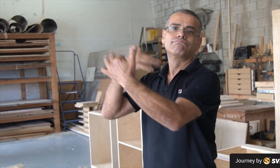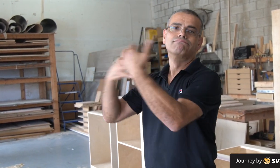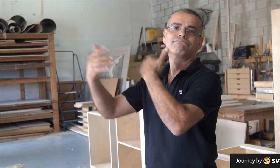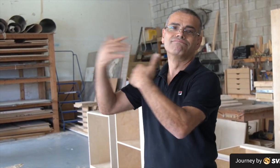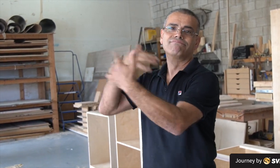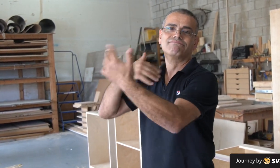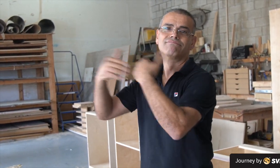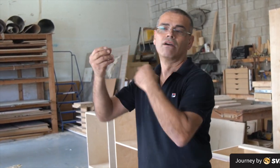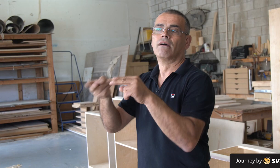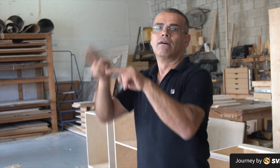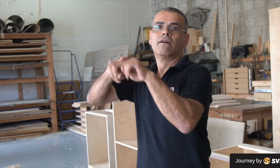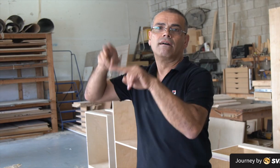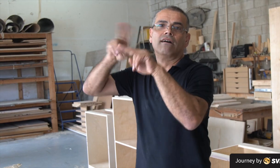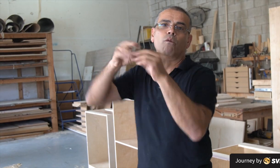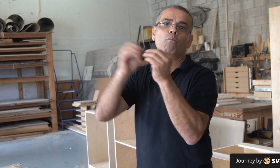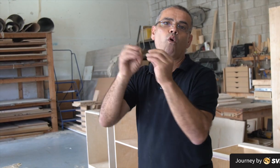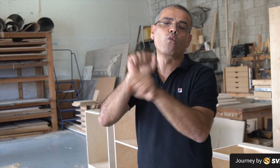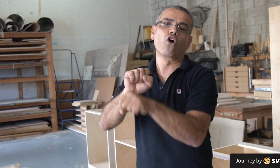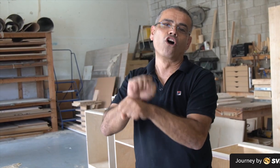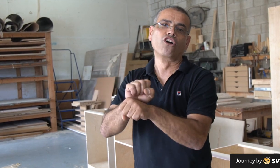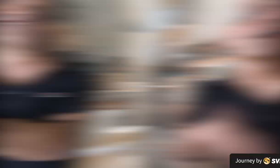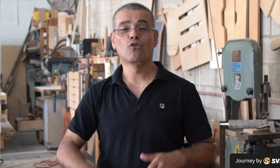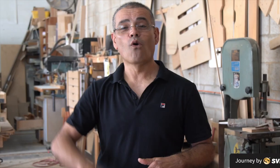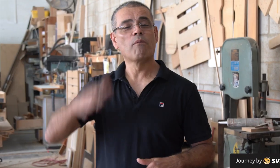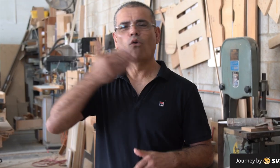Clients started to gravitate towards us creating more work.